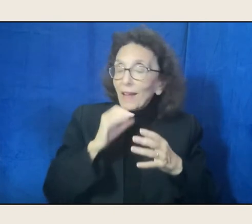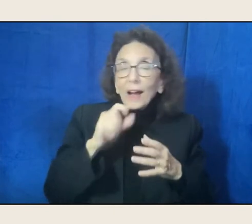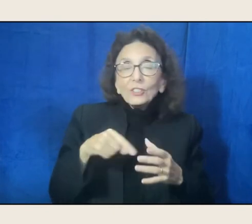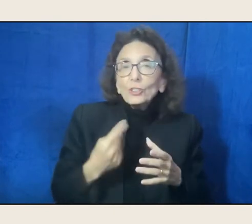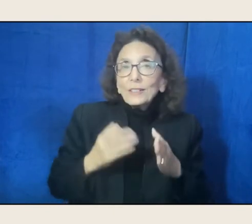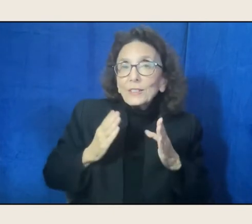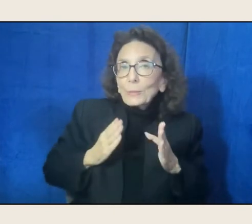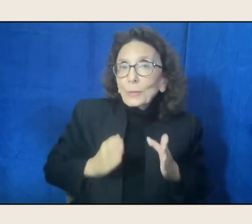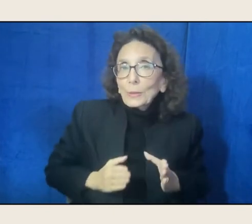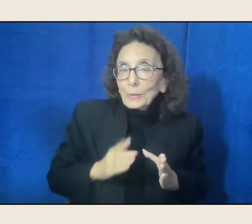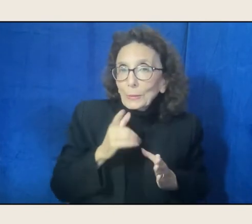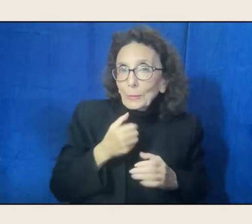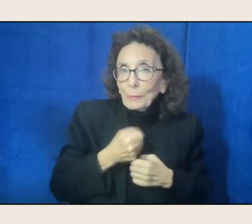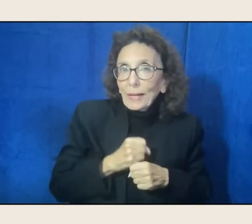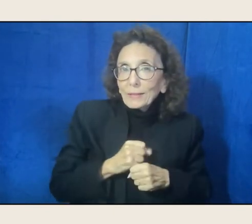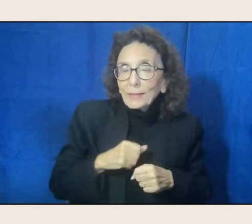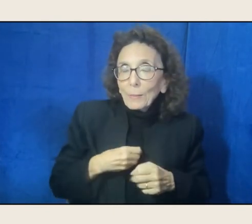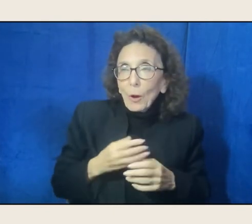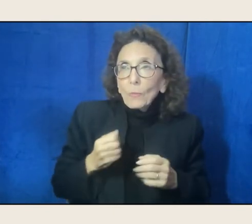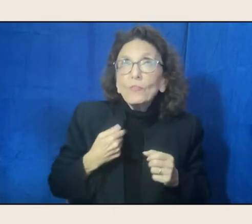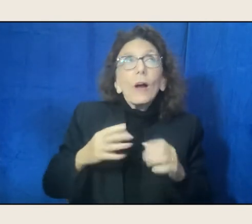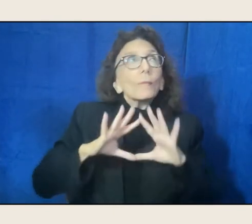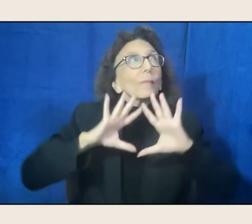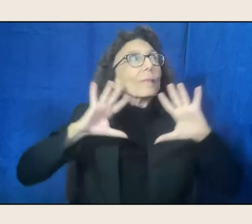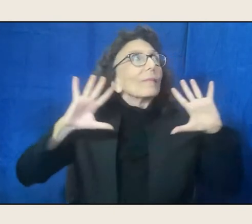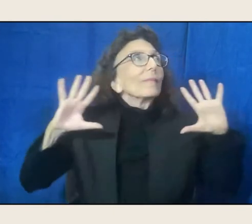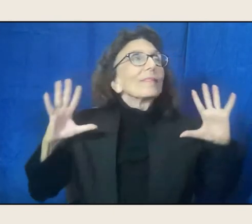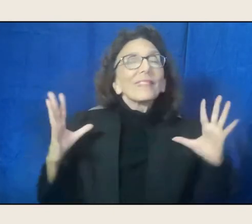I think is actually really, it's a really serious corrective.